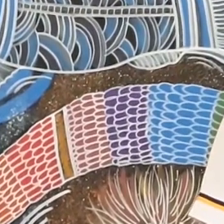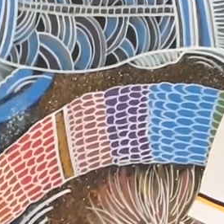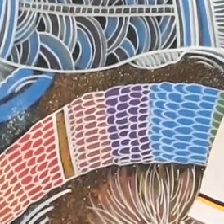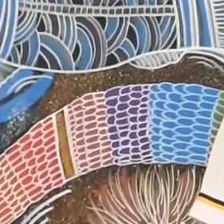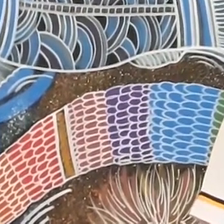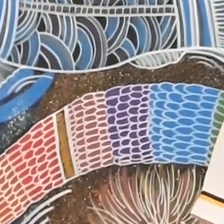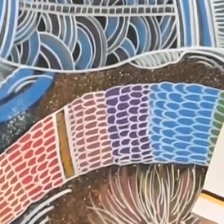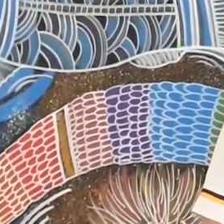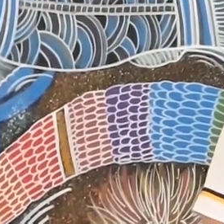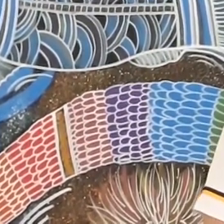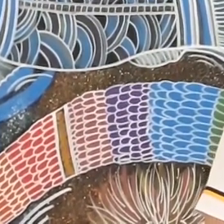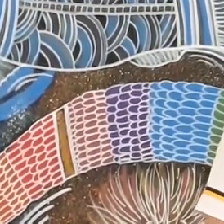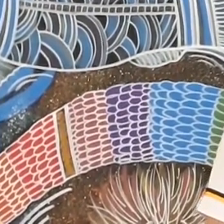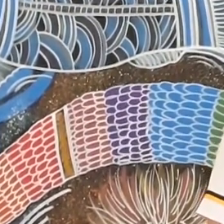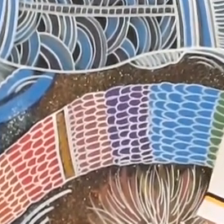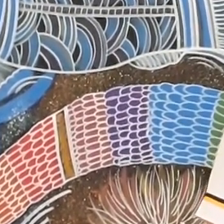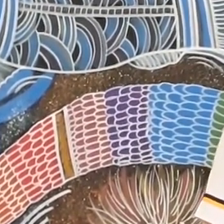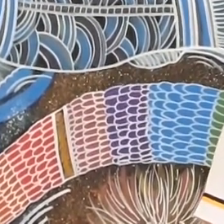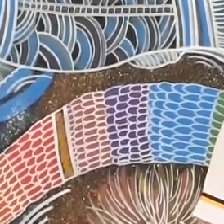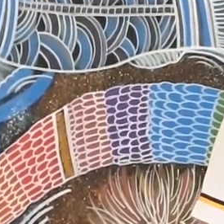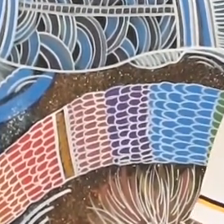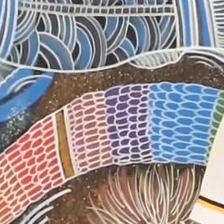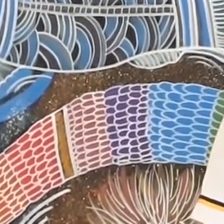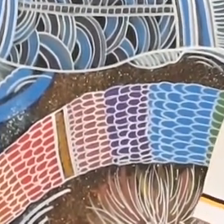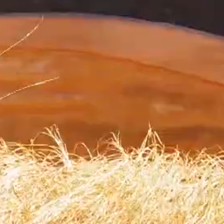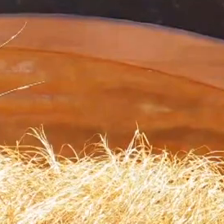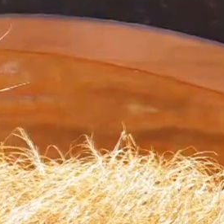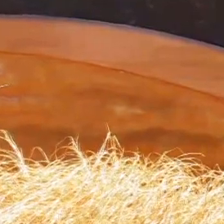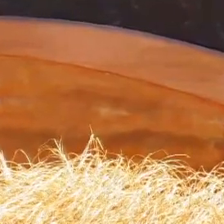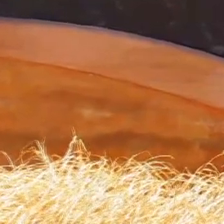I'm in Year 10, and I'm the Leichhardt House Representative for my year level.